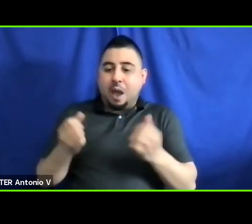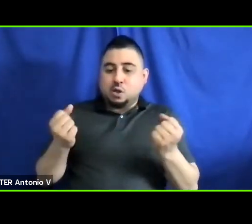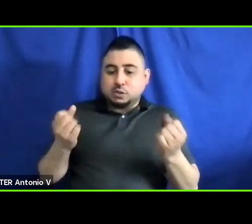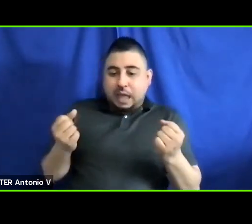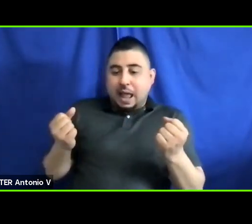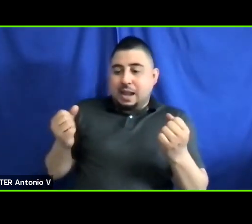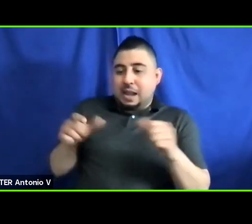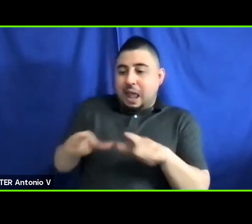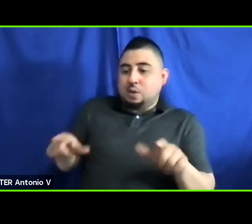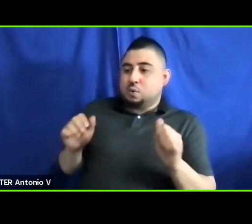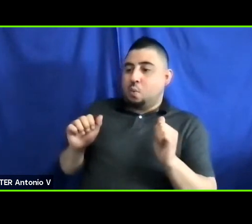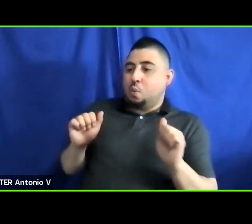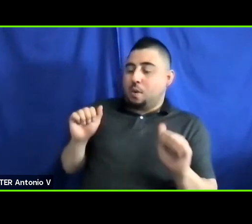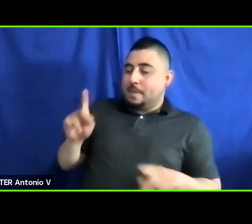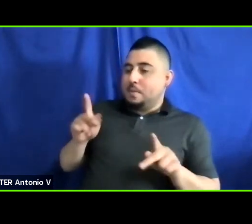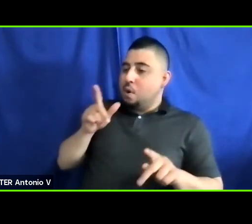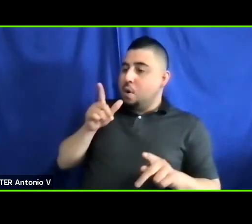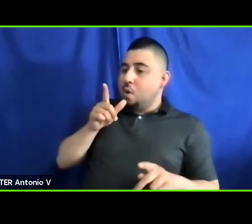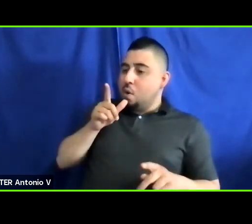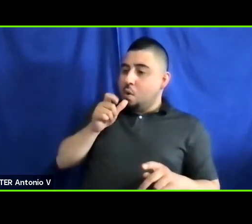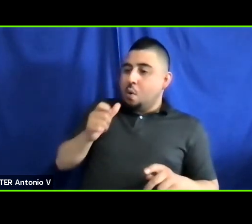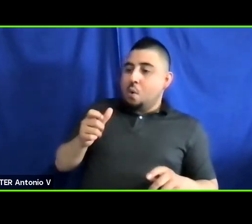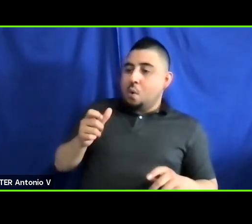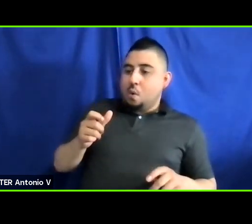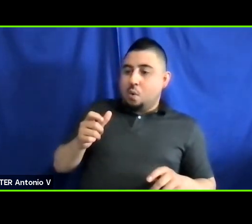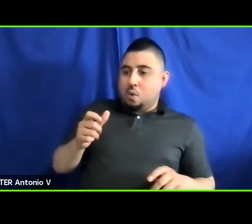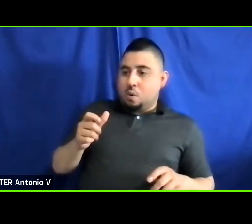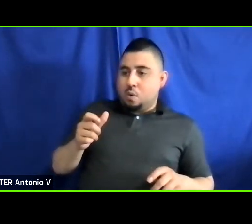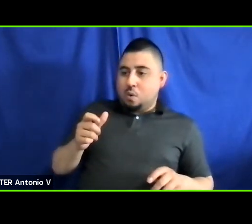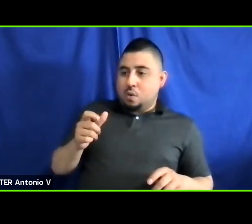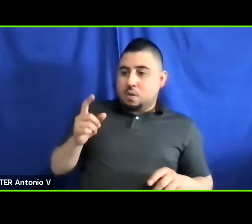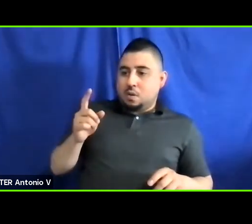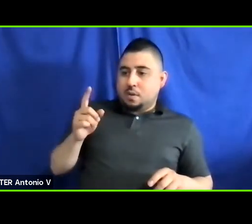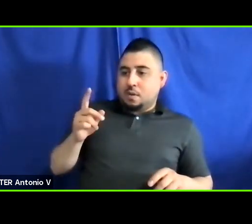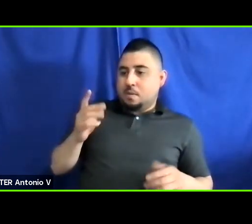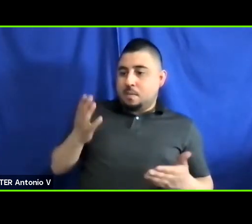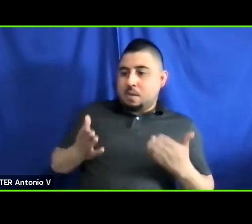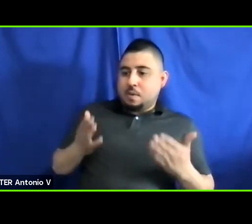those with visual impairment or blindness but would also assist those that might have